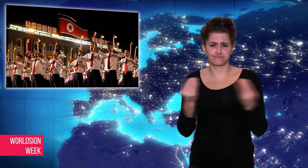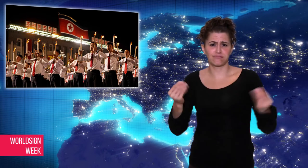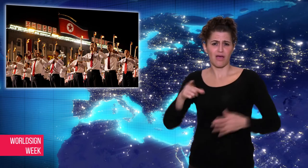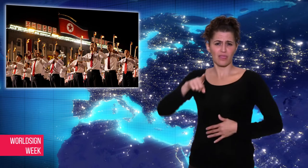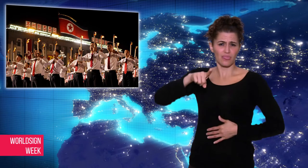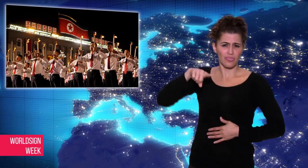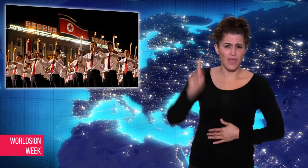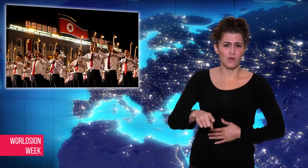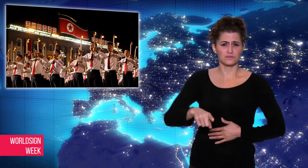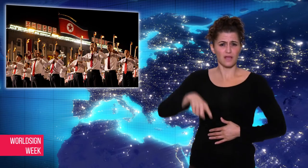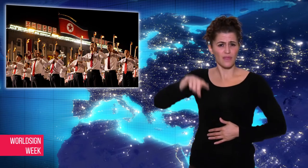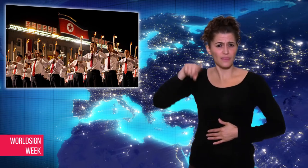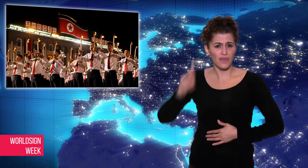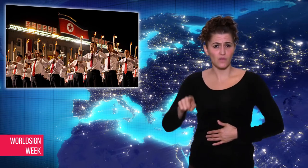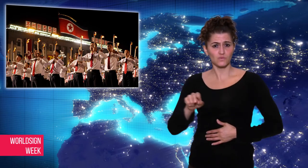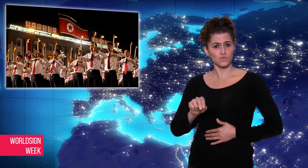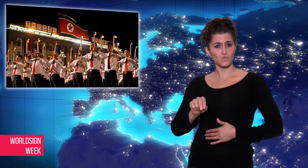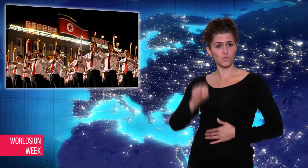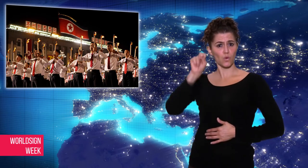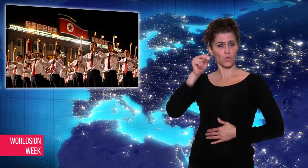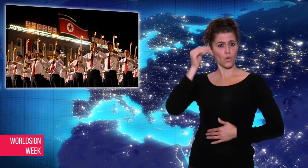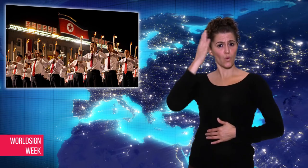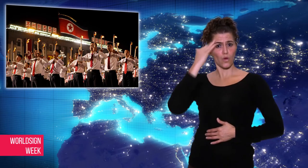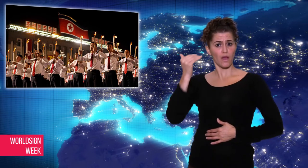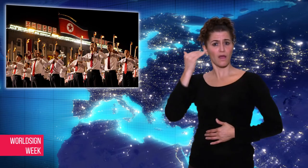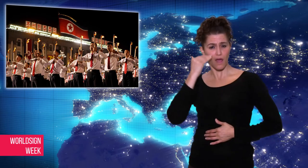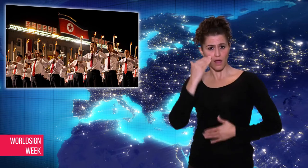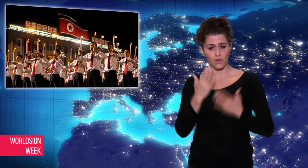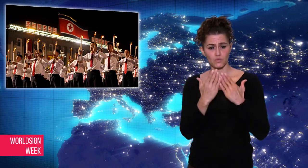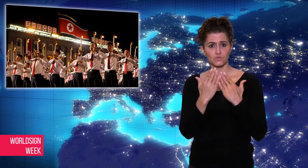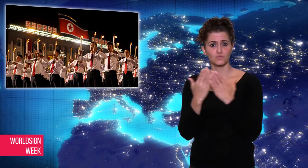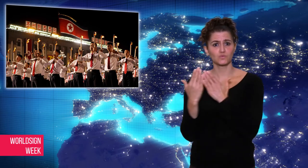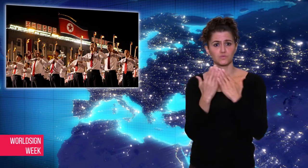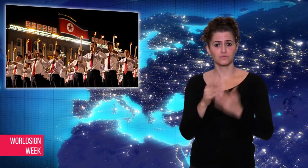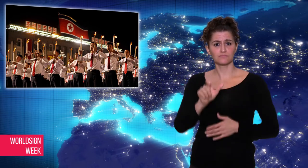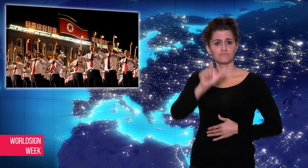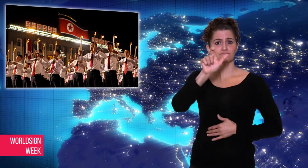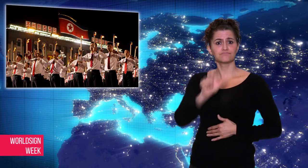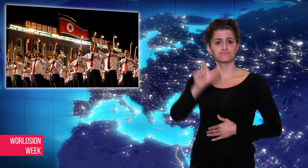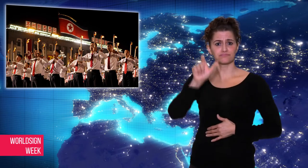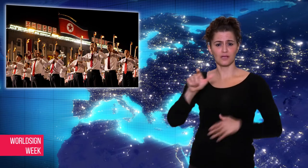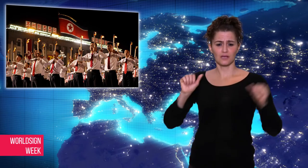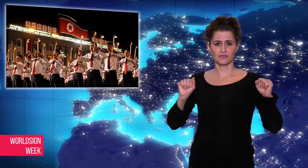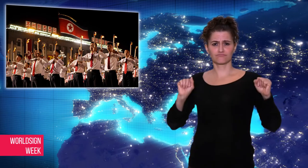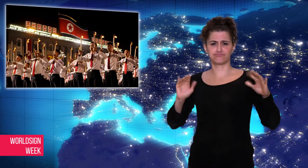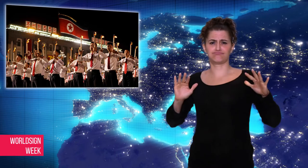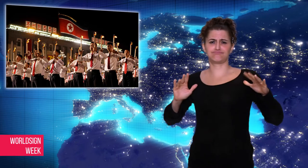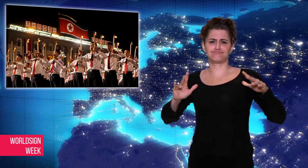students celebrated in Pyongyang’s